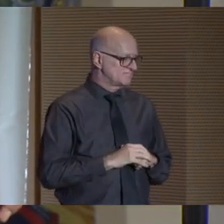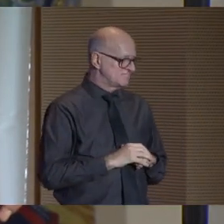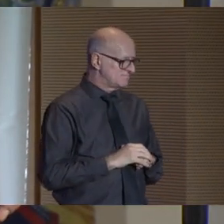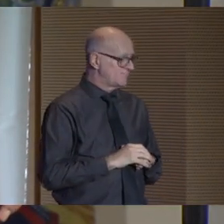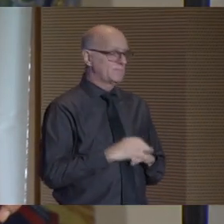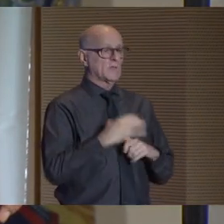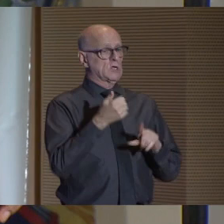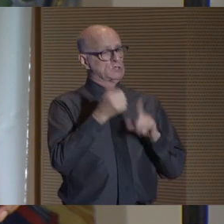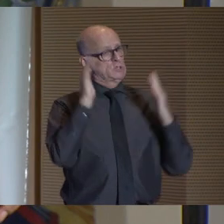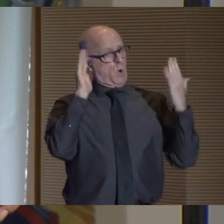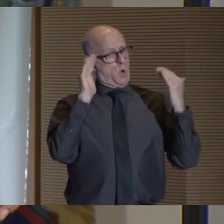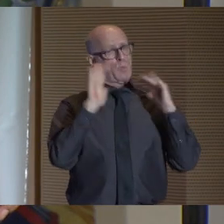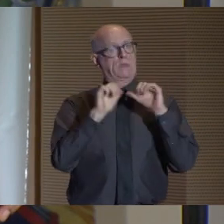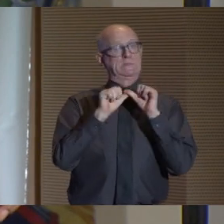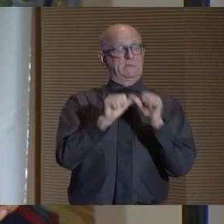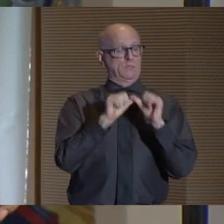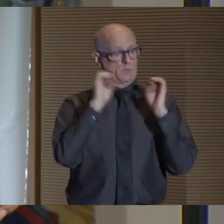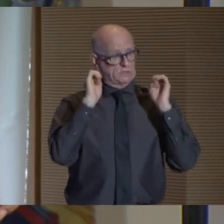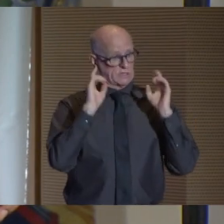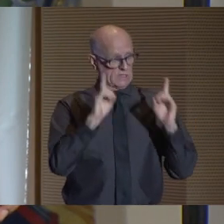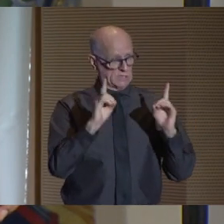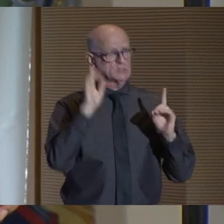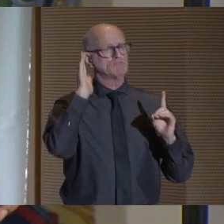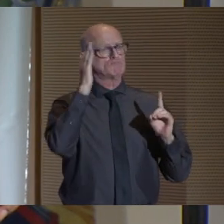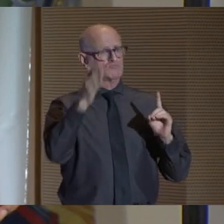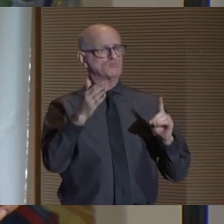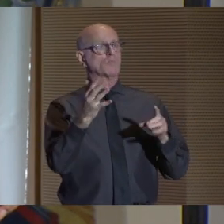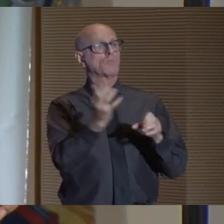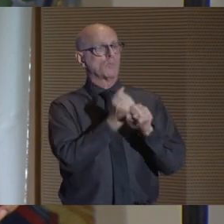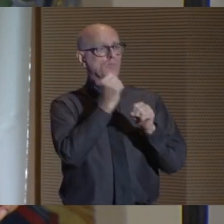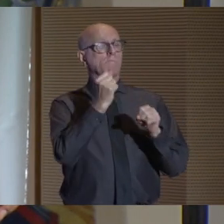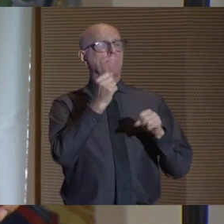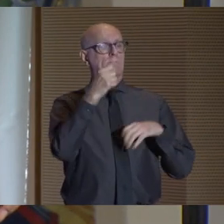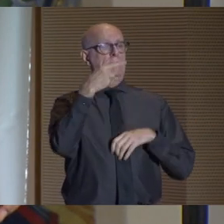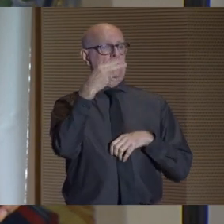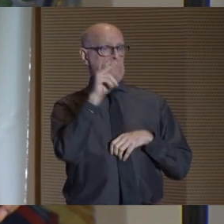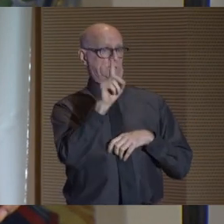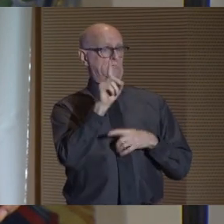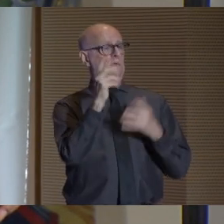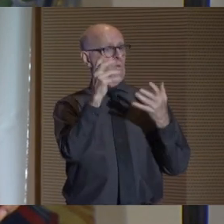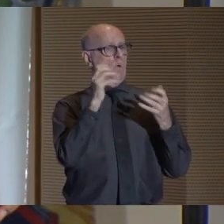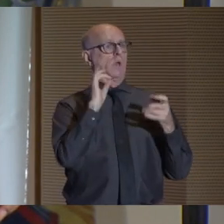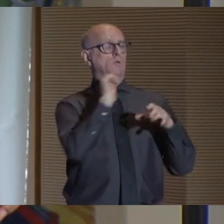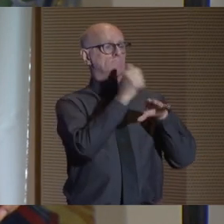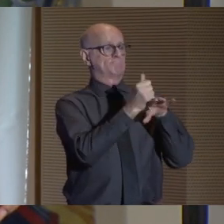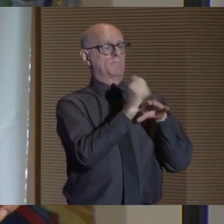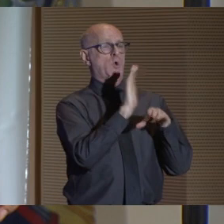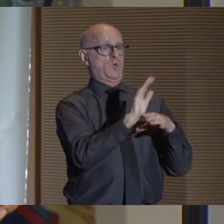She hopes to continue her education, eventually earning a PhD and opening her own practice.